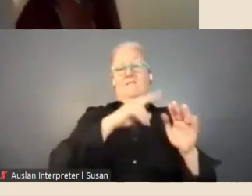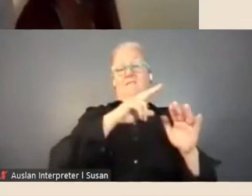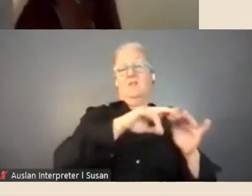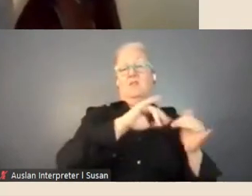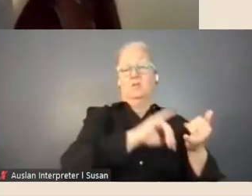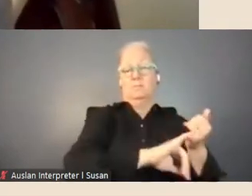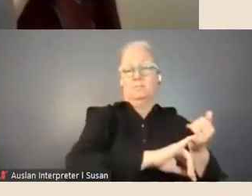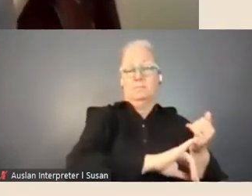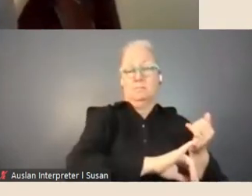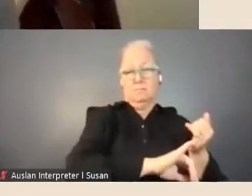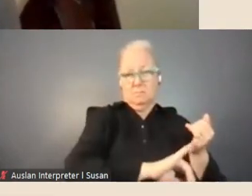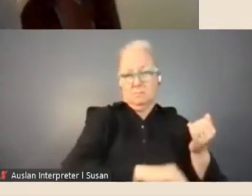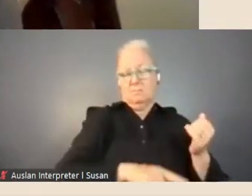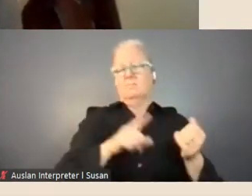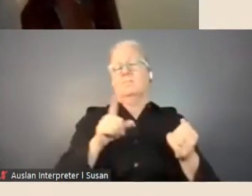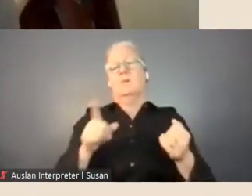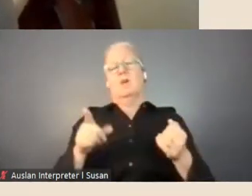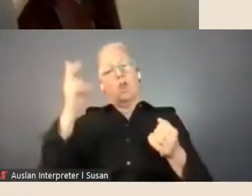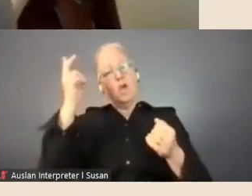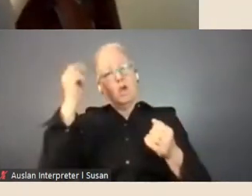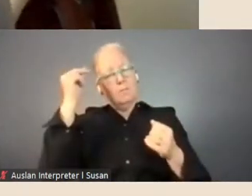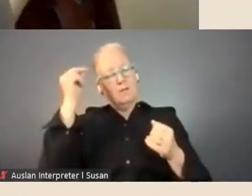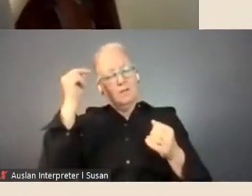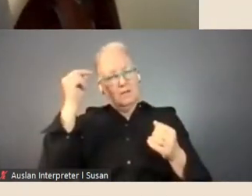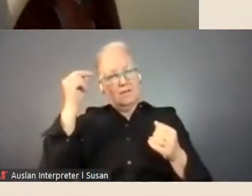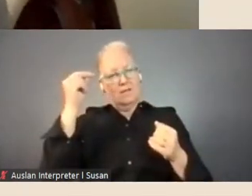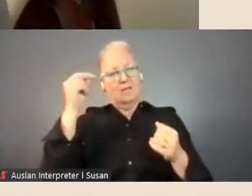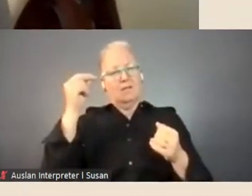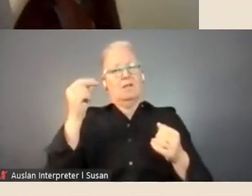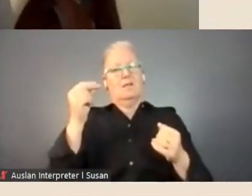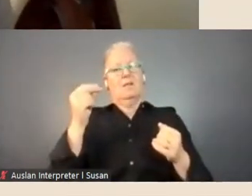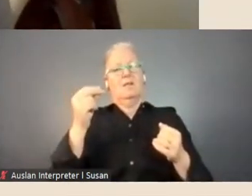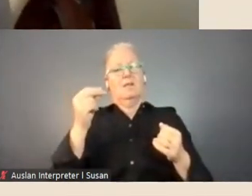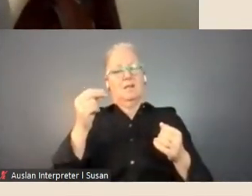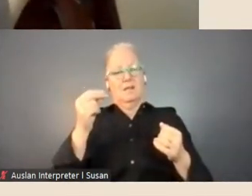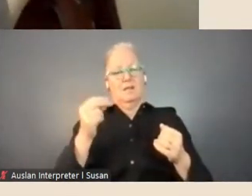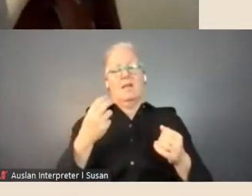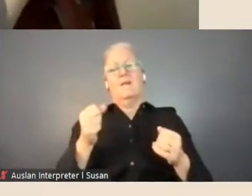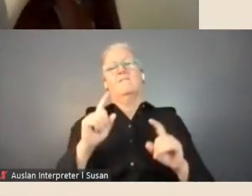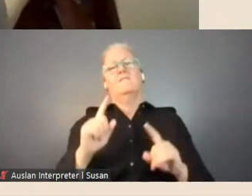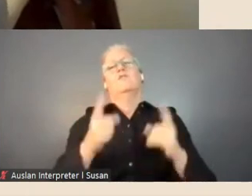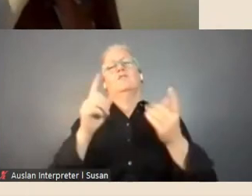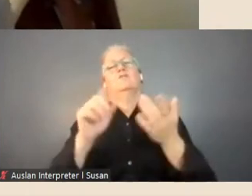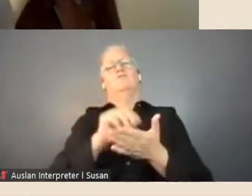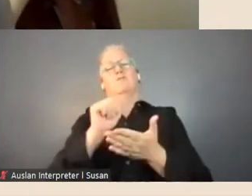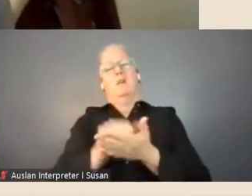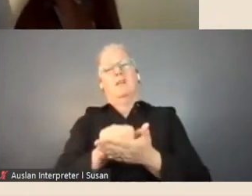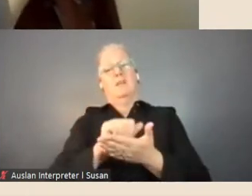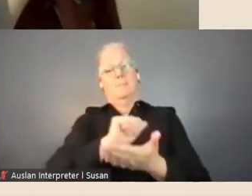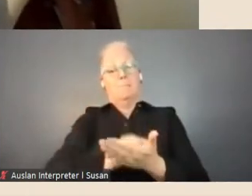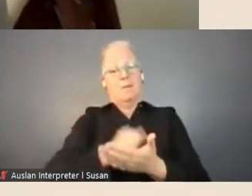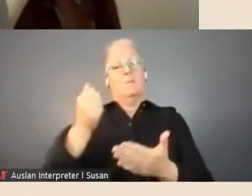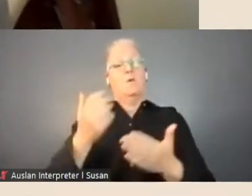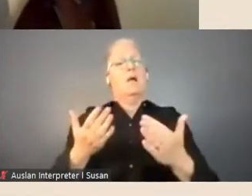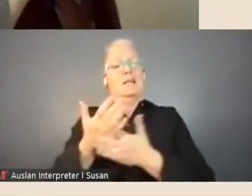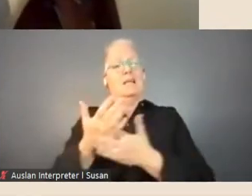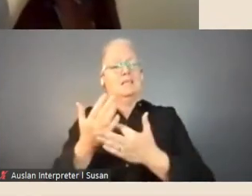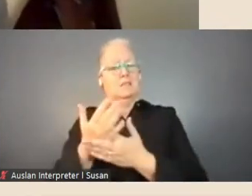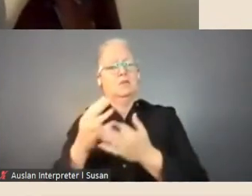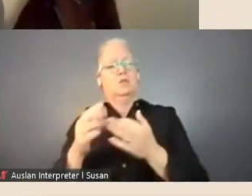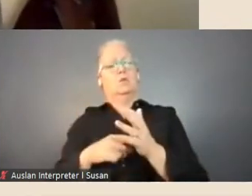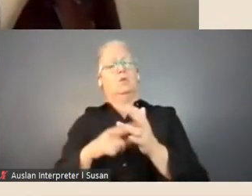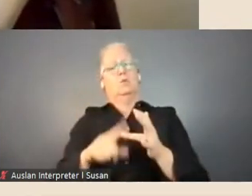Library having a first right of publication or access to the results of that research or